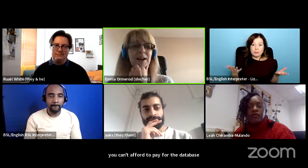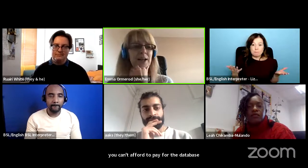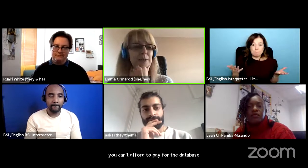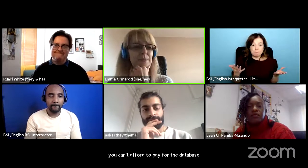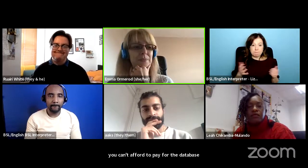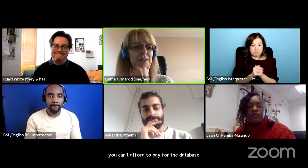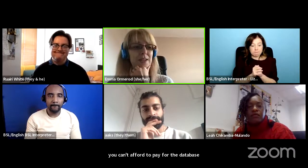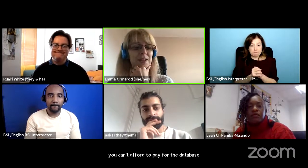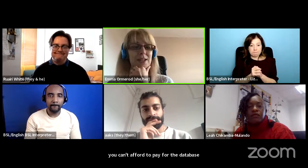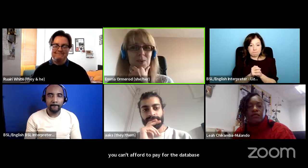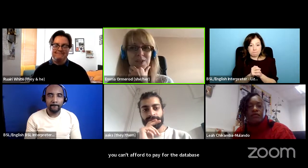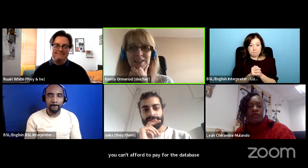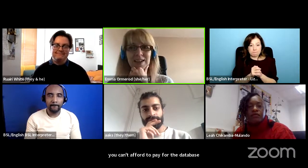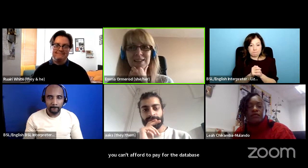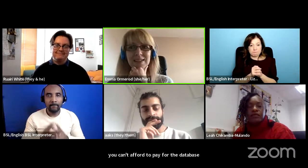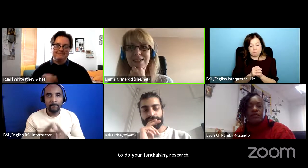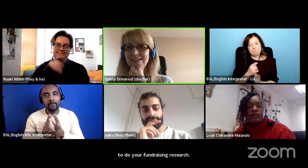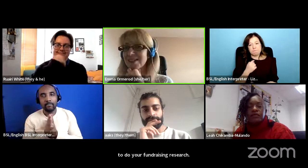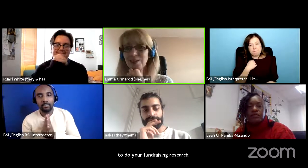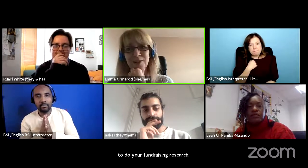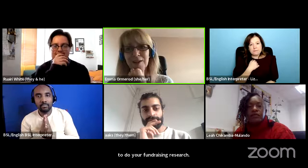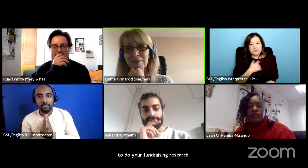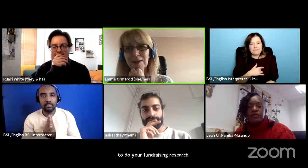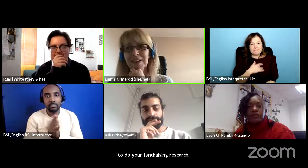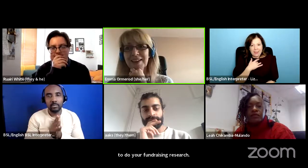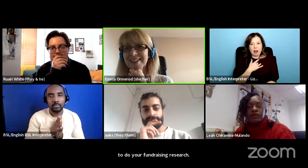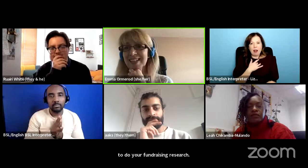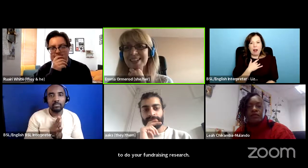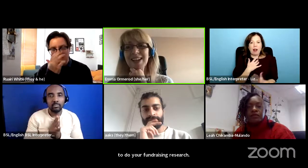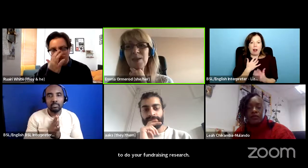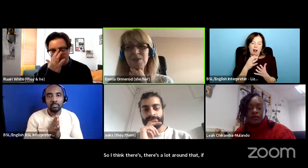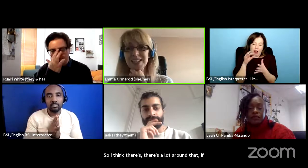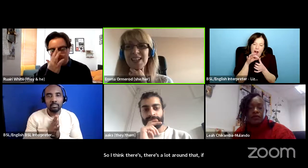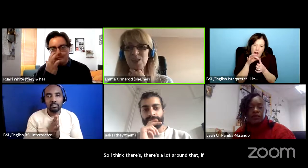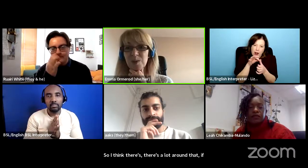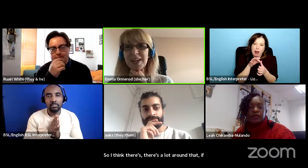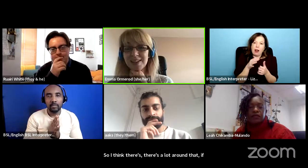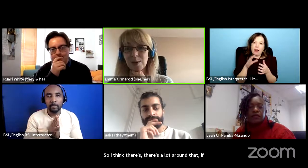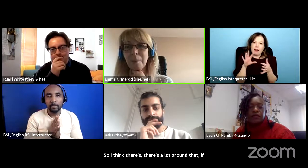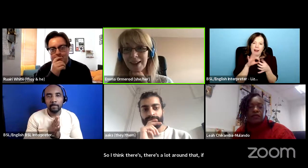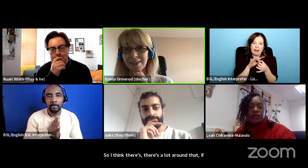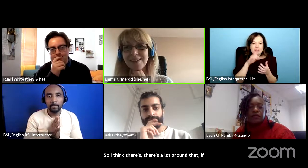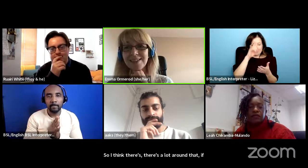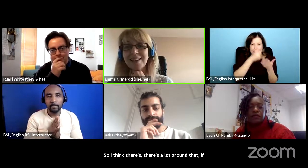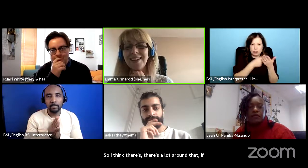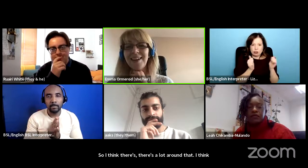um so i think there's there's a lot there around that i think in terms of decision makers on panels